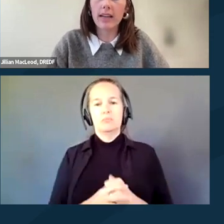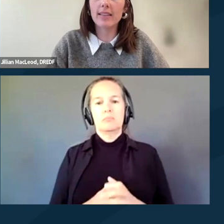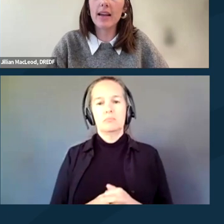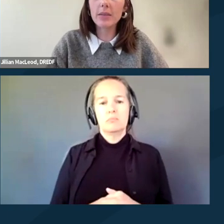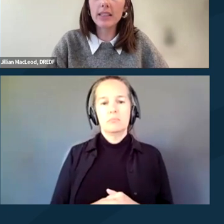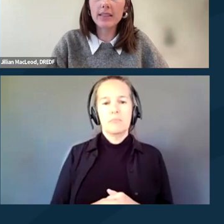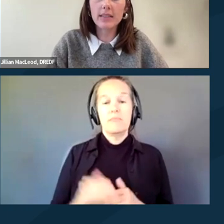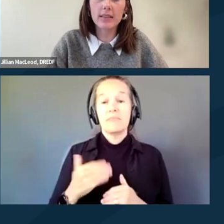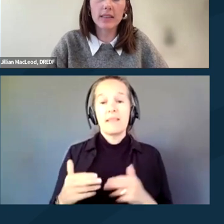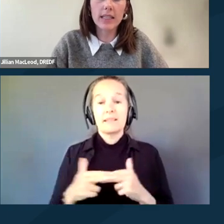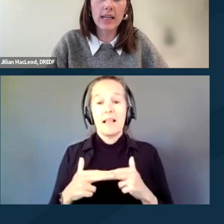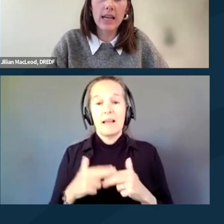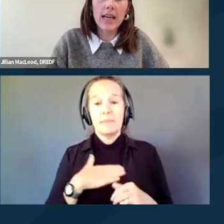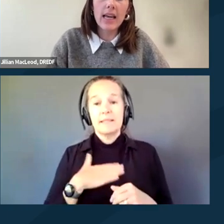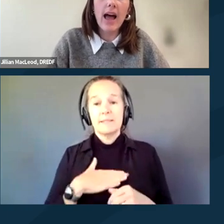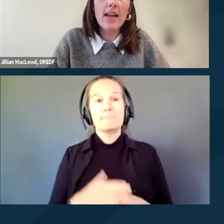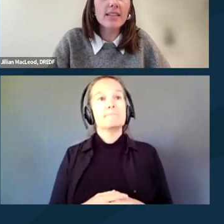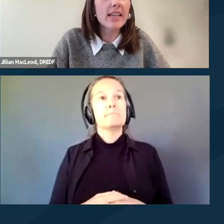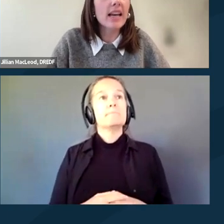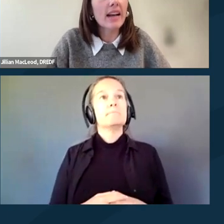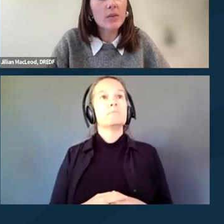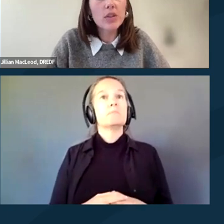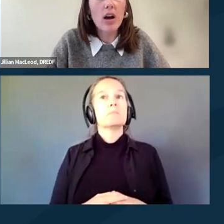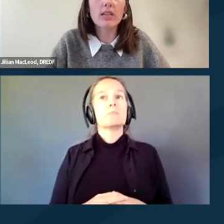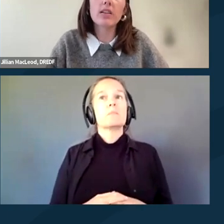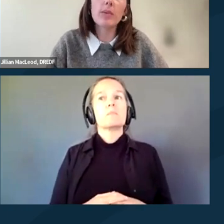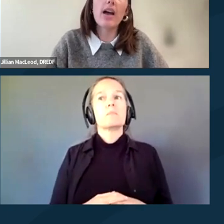Next slide, please. And next, we'll talk a little bit